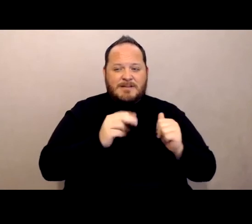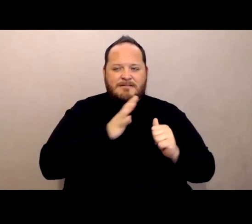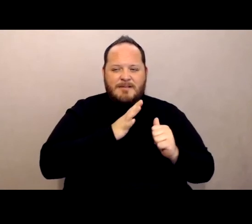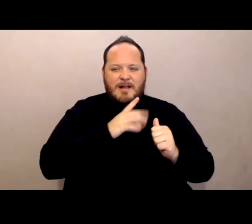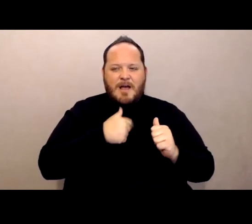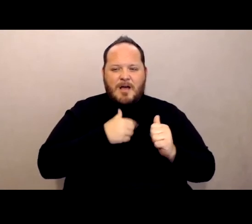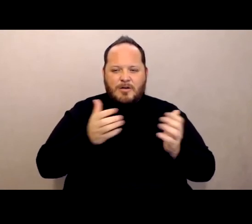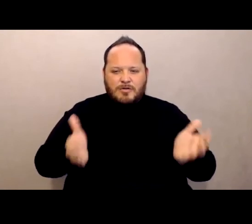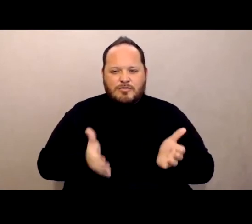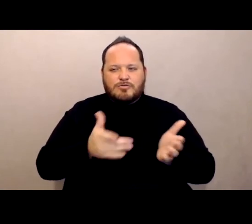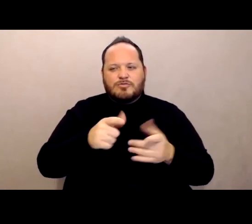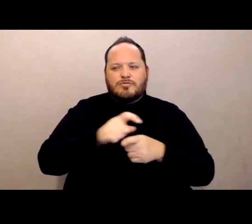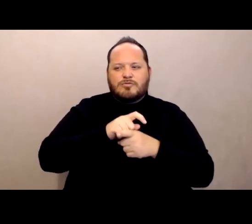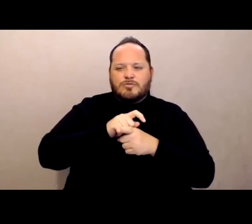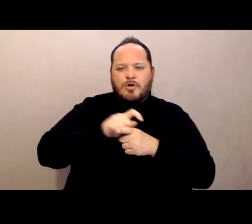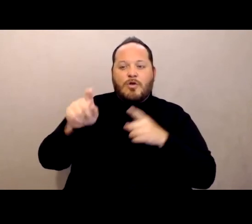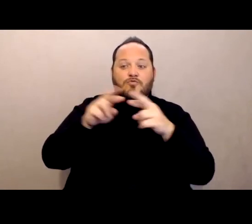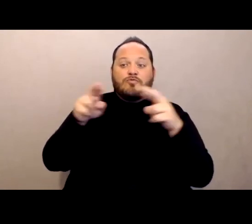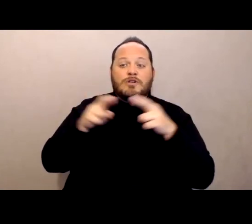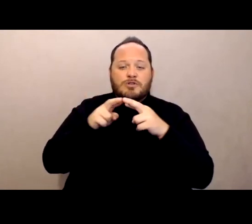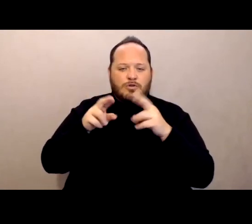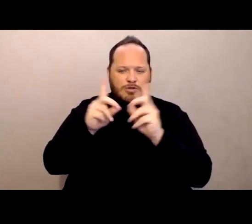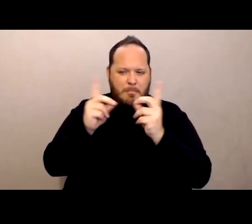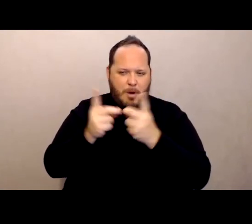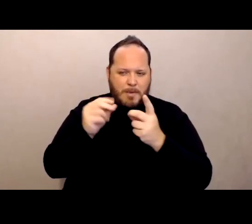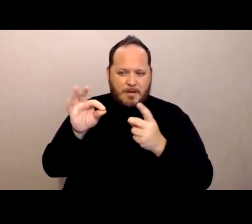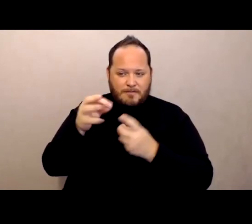for assisted living residents to get vaccinated in their homes.